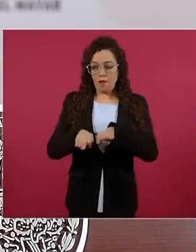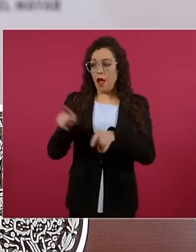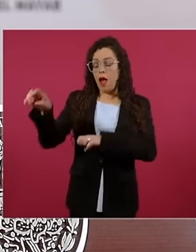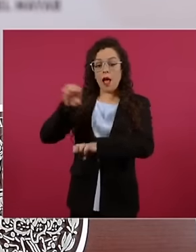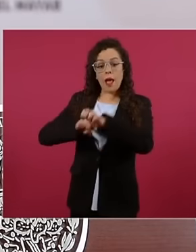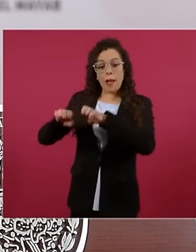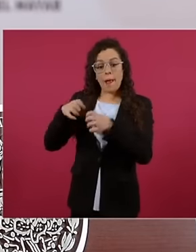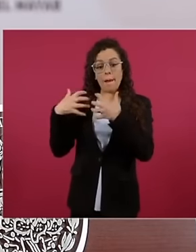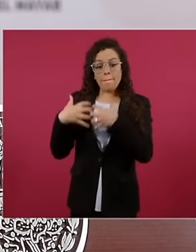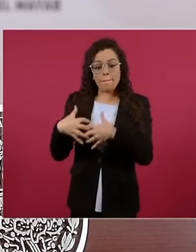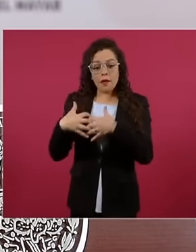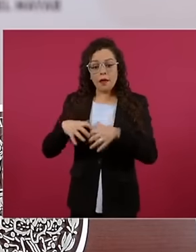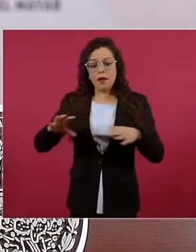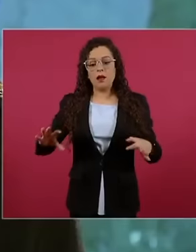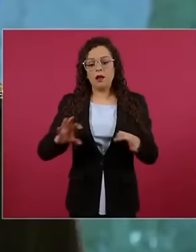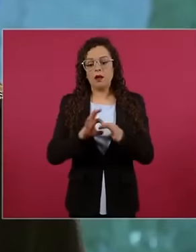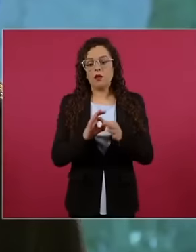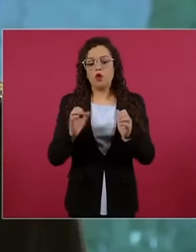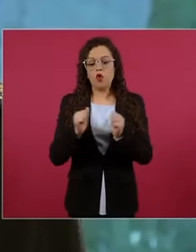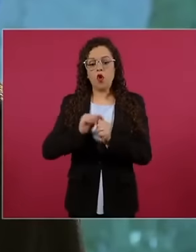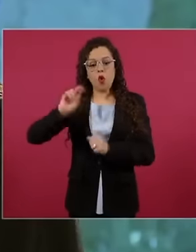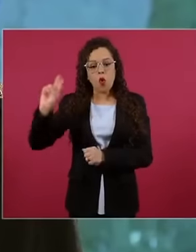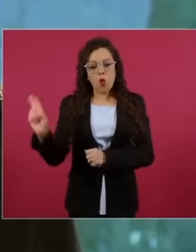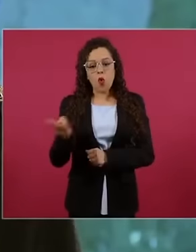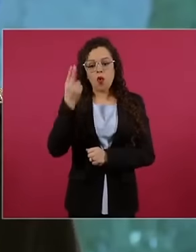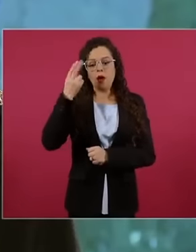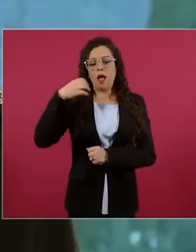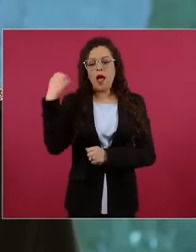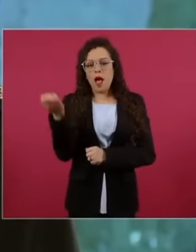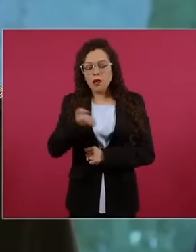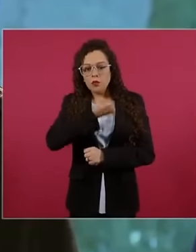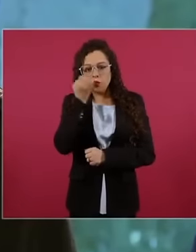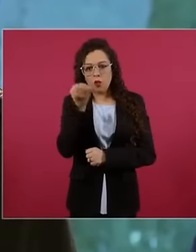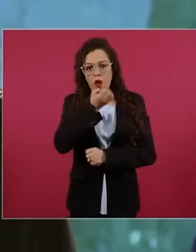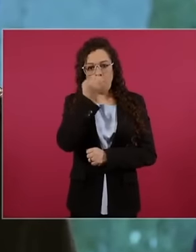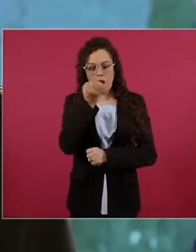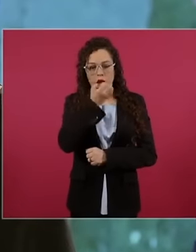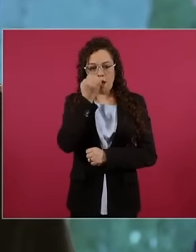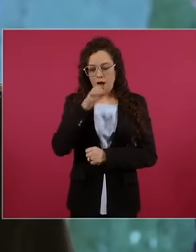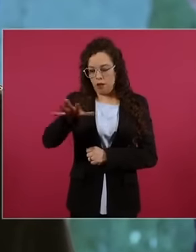the community with universities and schools. local to generate enough human capital